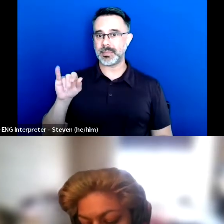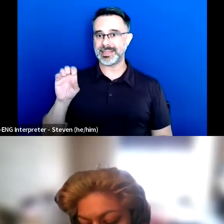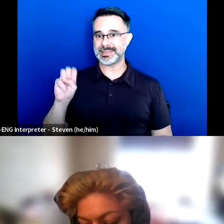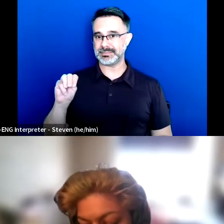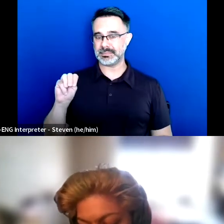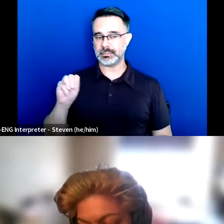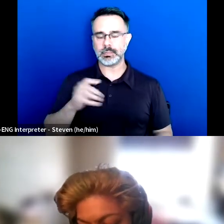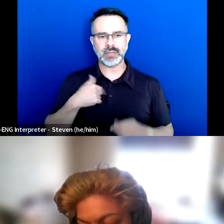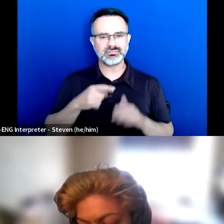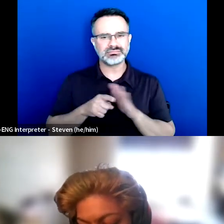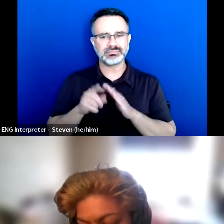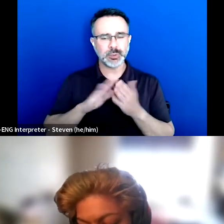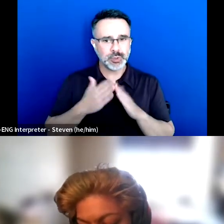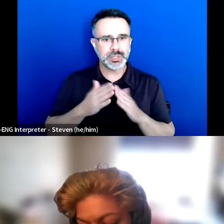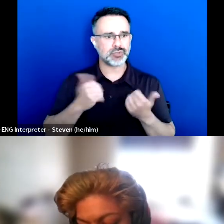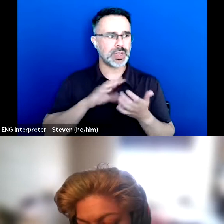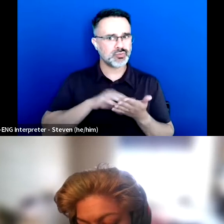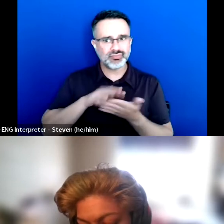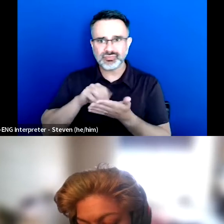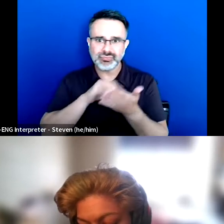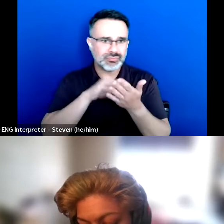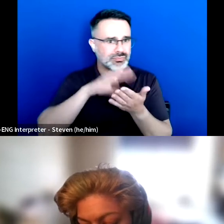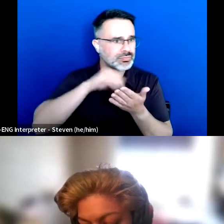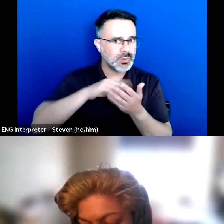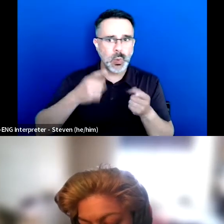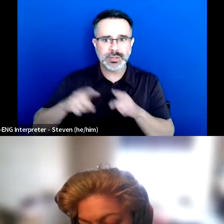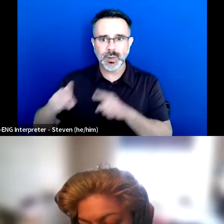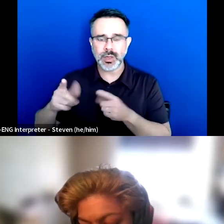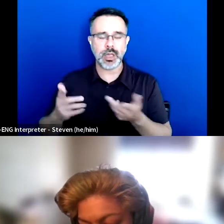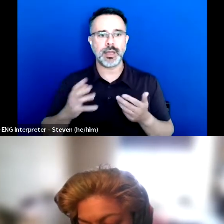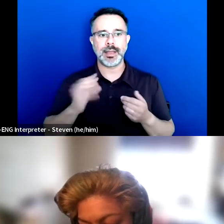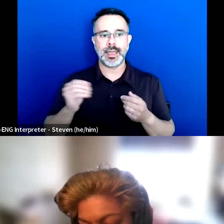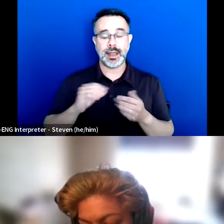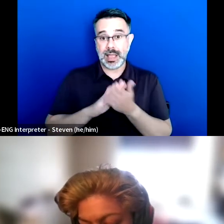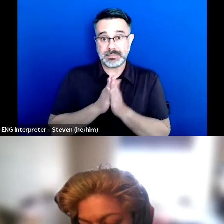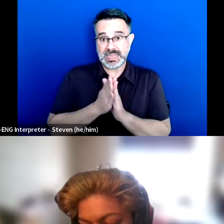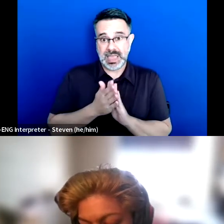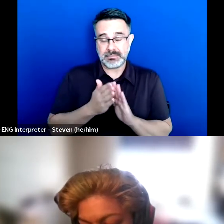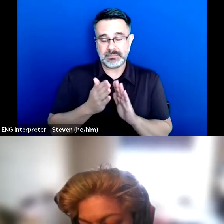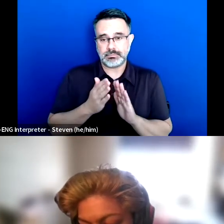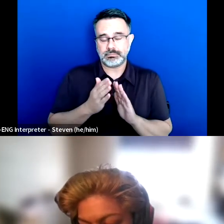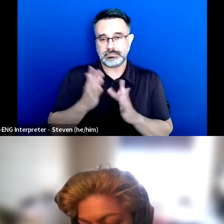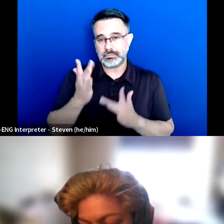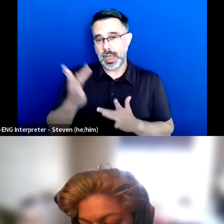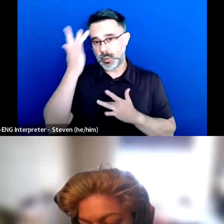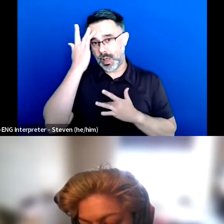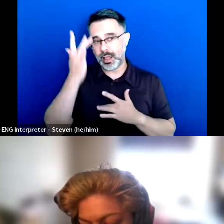and trying to understand what was going on. And I just became really unwell, and it was a really big time of learning for me.